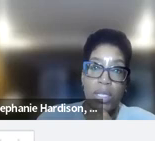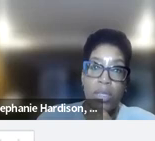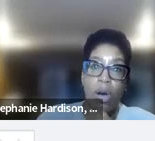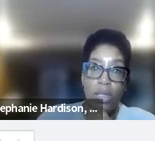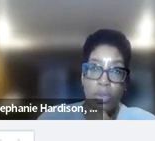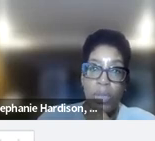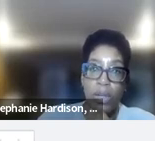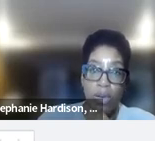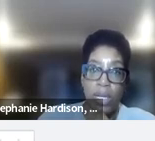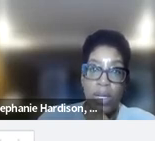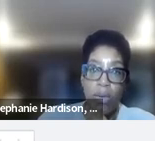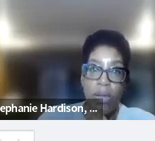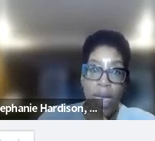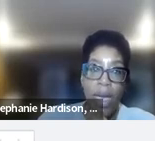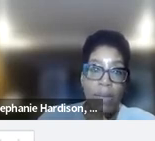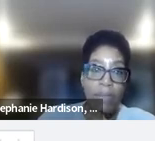what his thoughts would be on, on that.